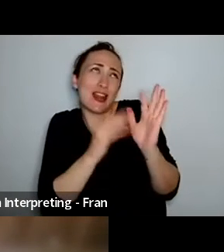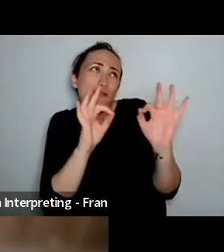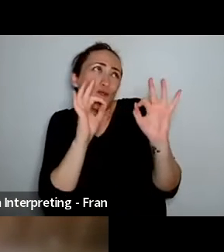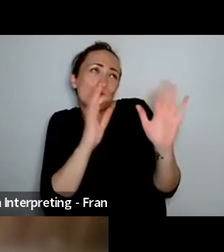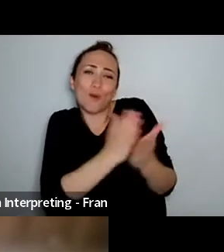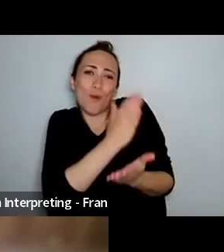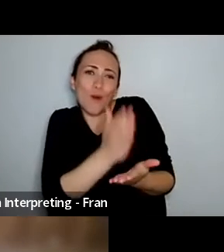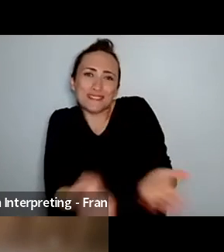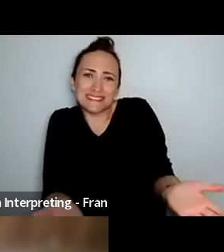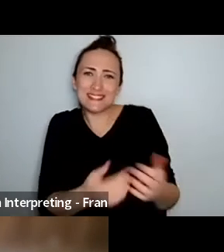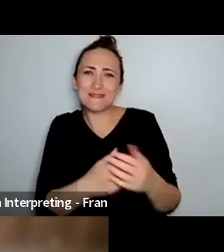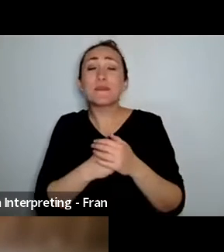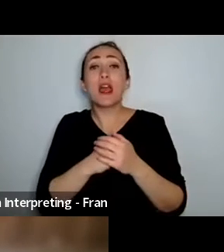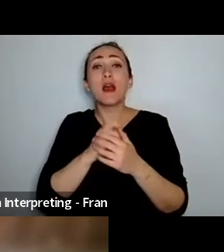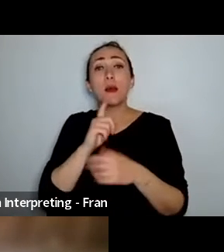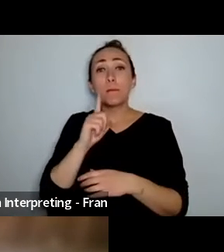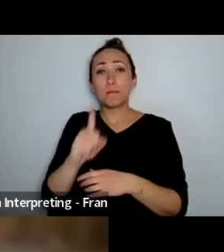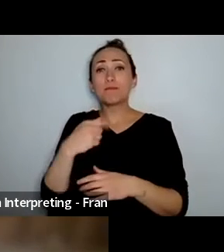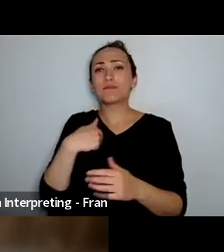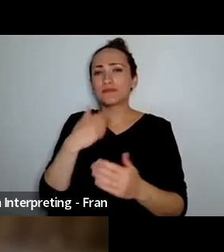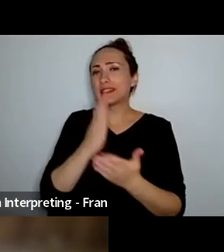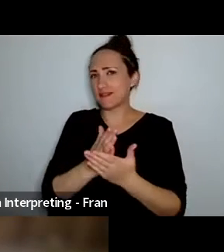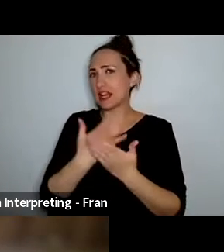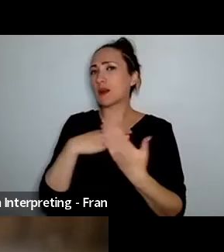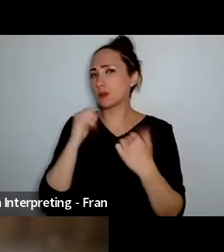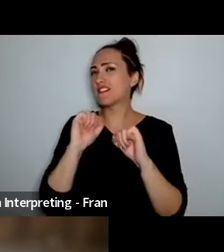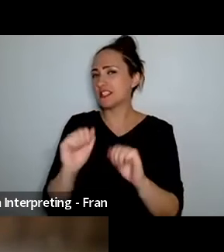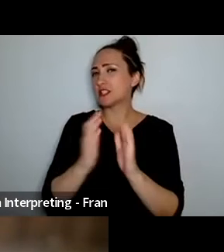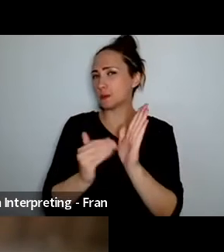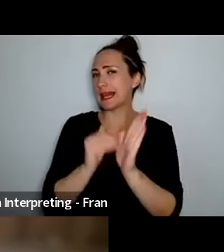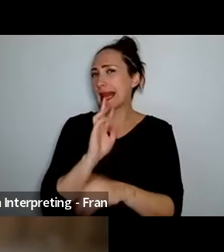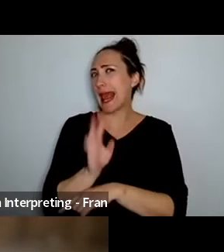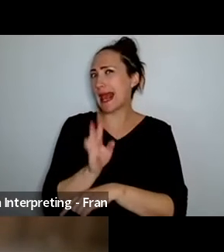um I definitely would like to come back just putting it out there um ohhhh